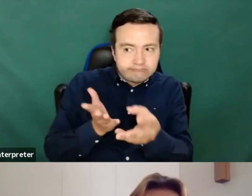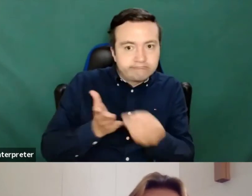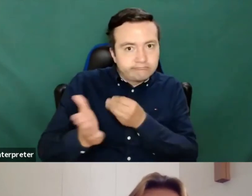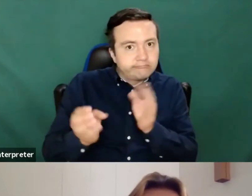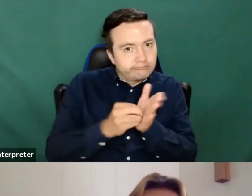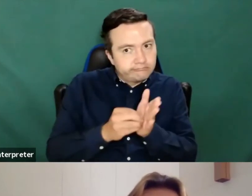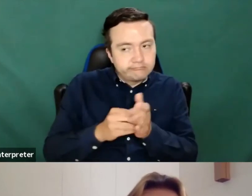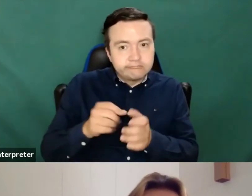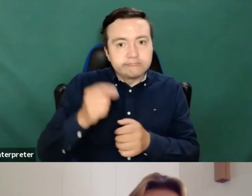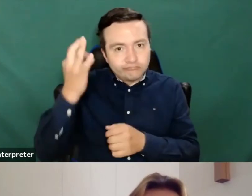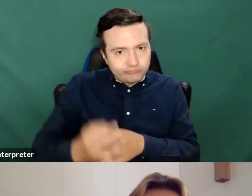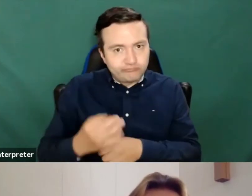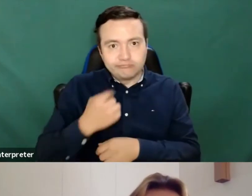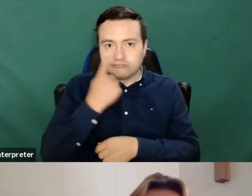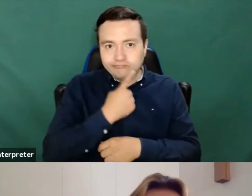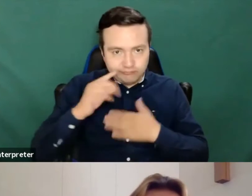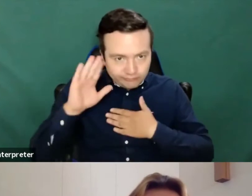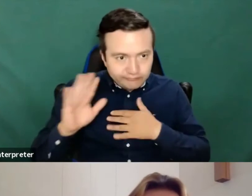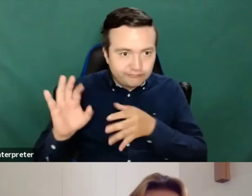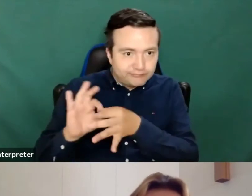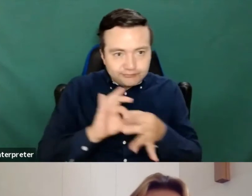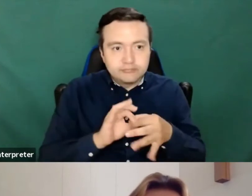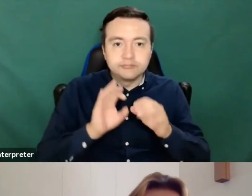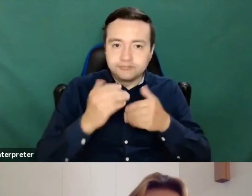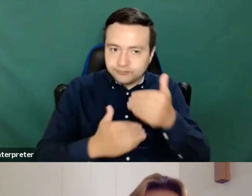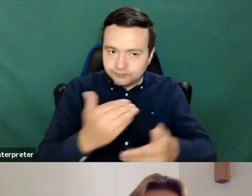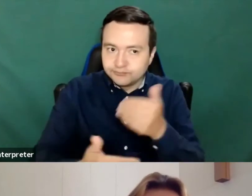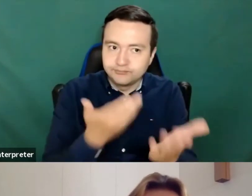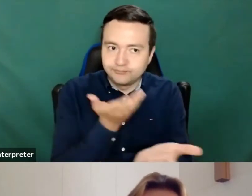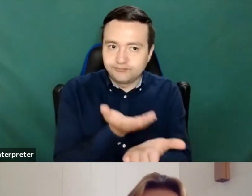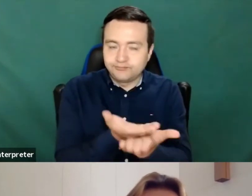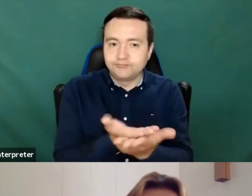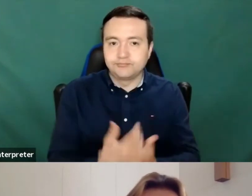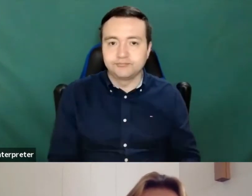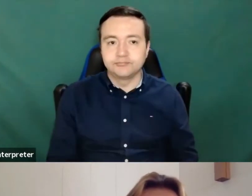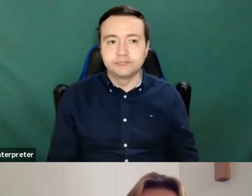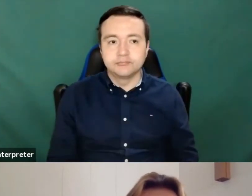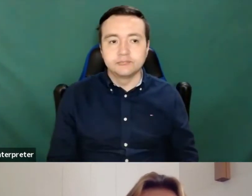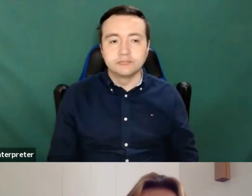up if they wanted to apply or submit, attend to the tender.